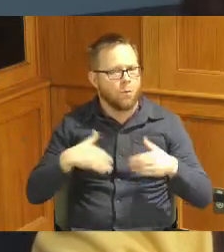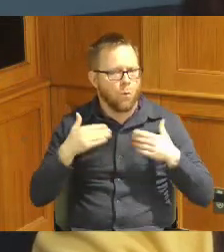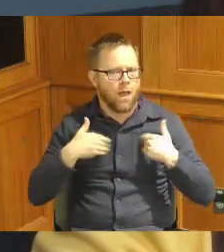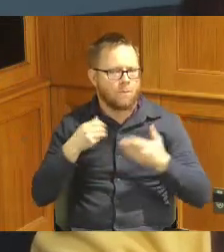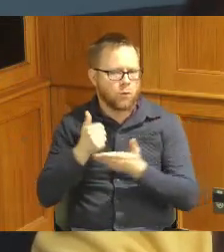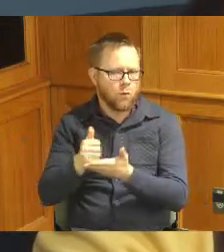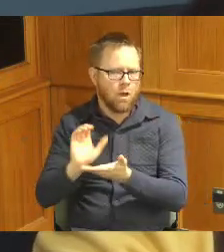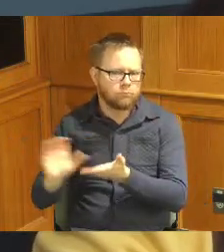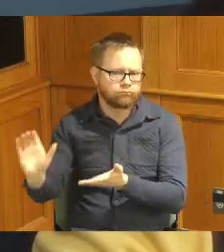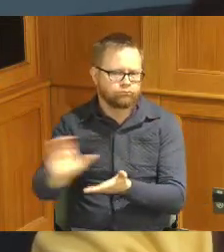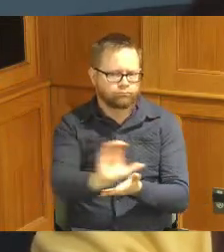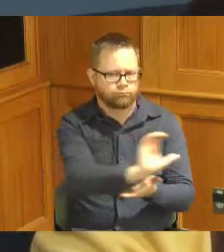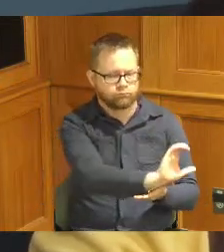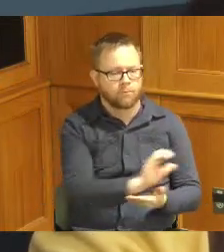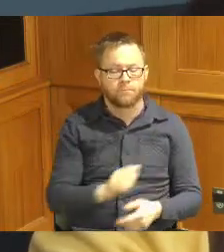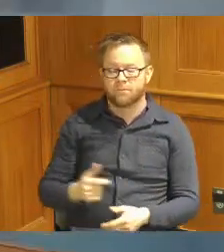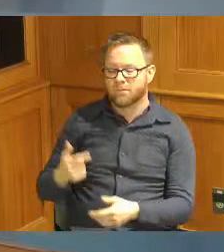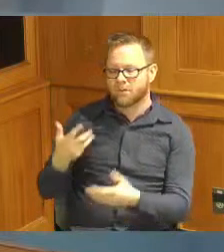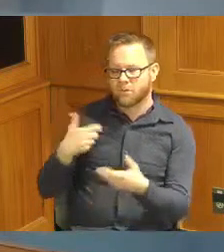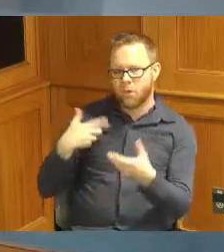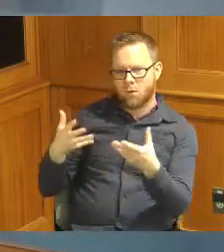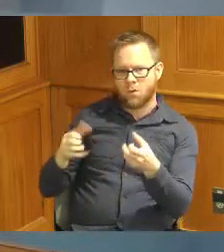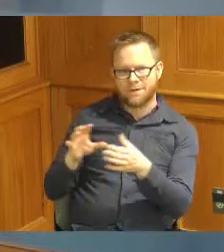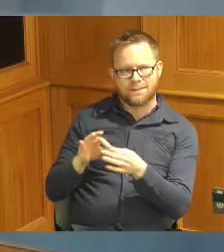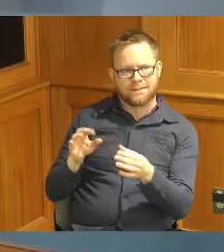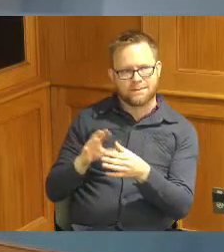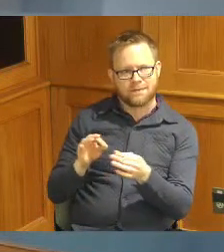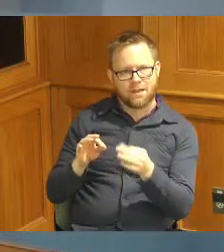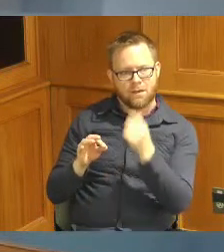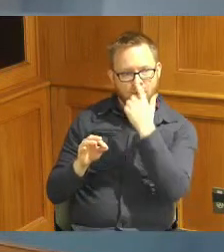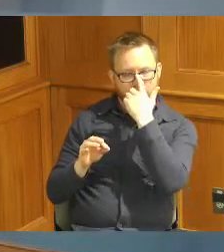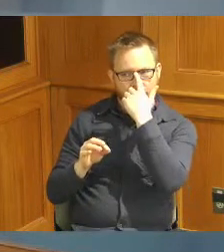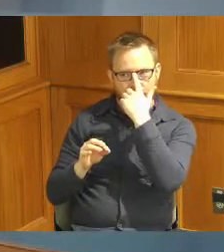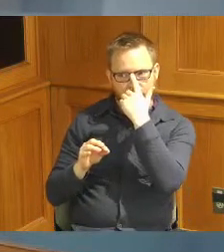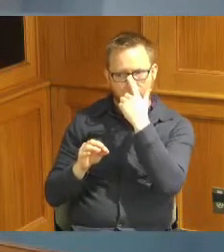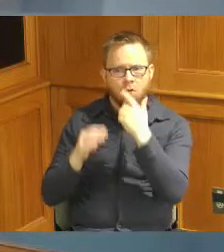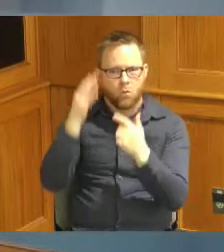and I just do want to say about this that's why this program is important when you get